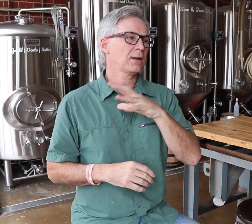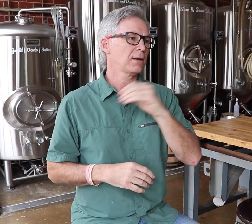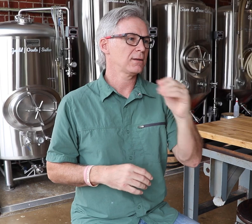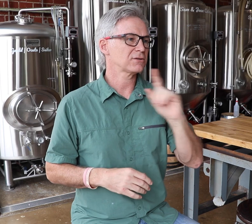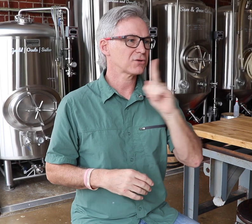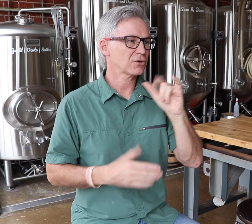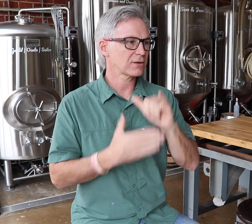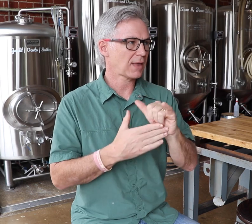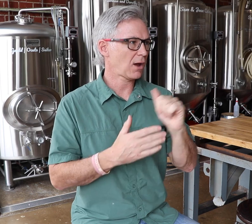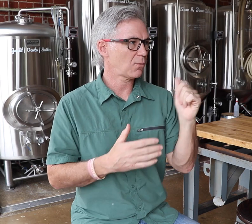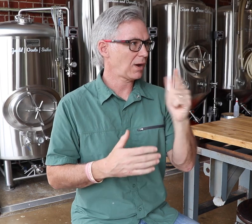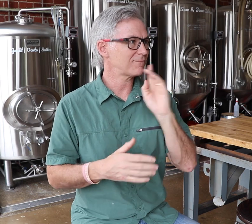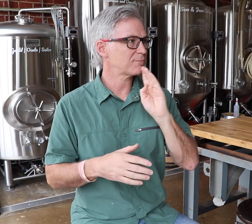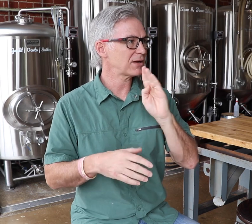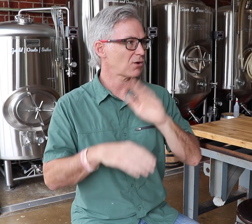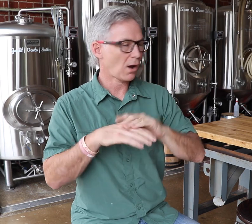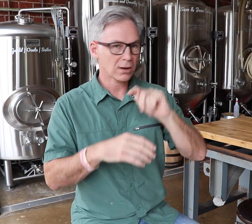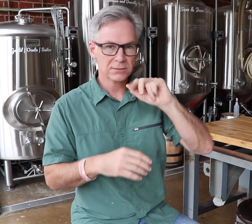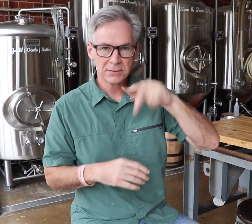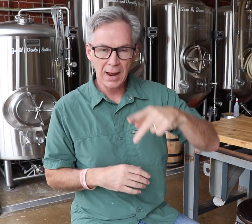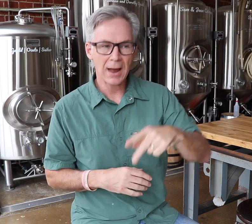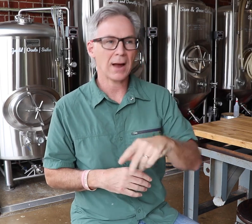and making sure our beer is on tap.